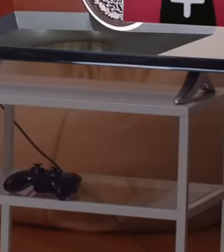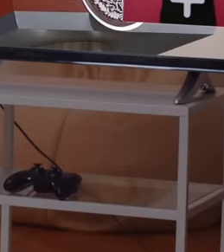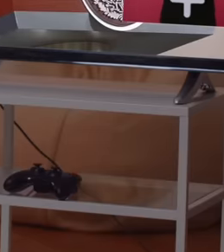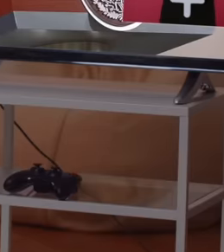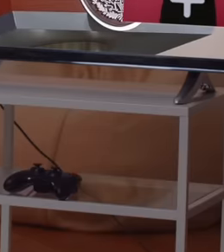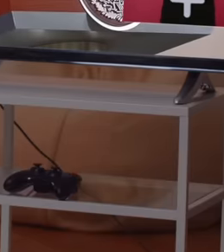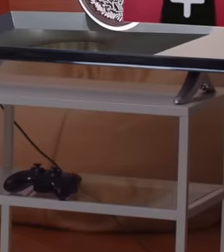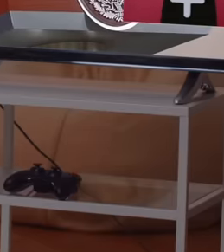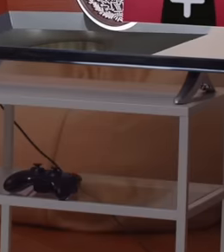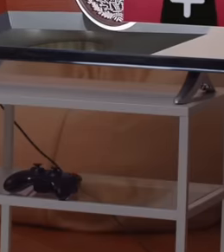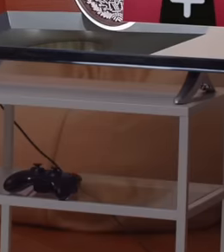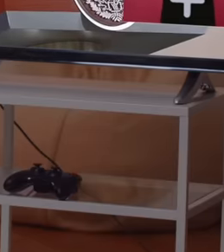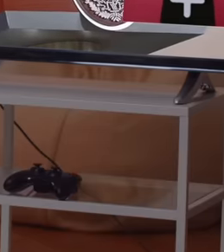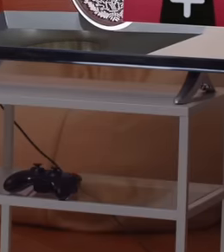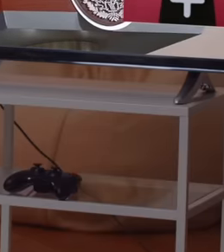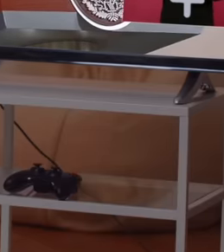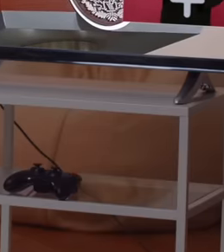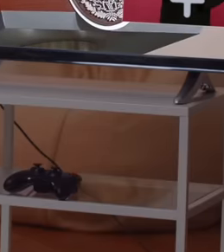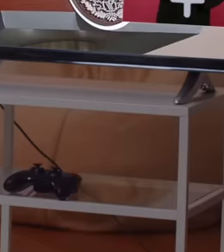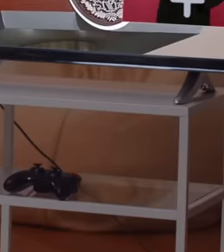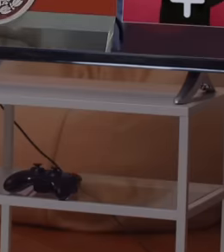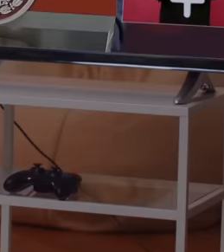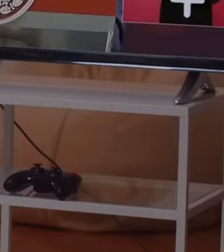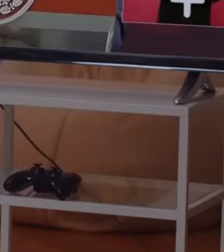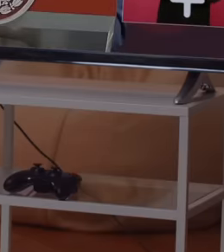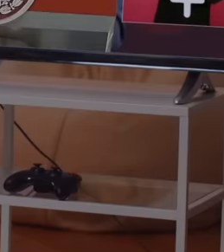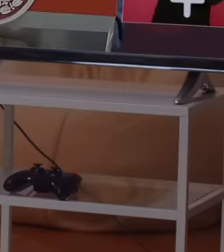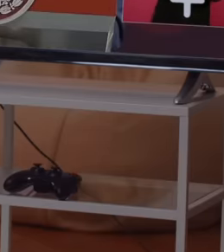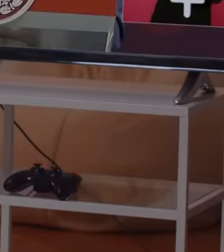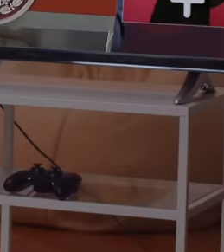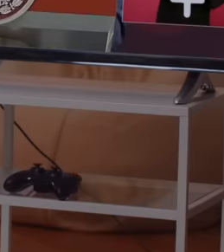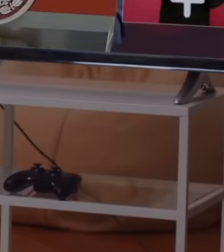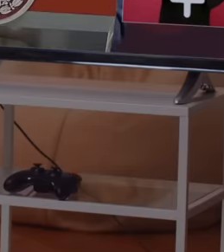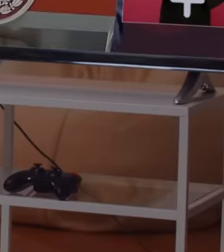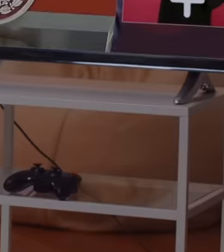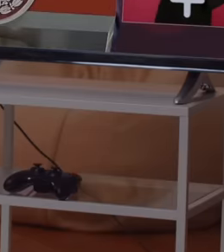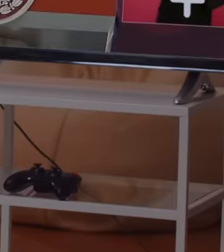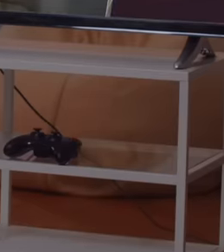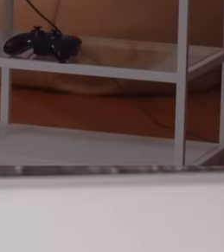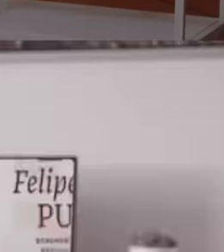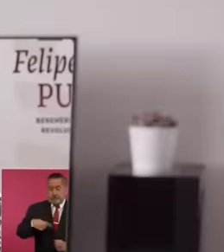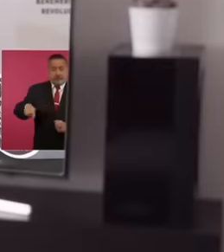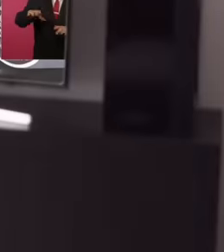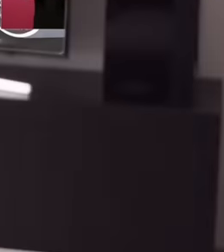of the Federal Government, hundreds of journalists from Latin America and other countries of the world